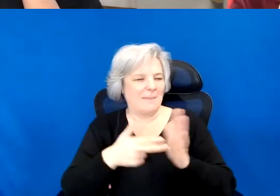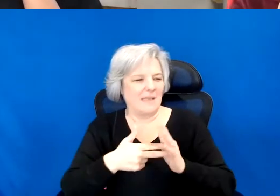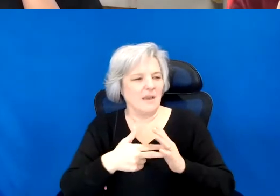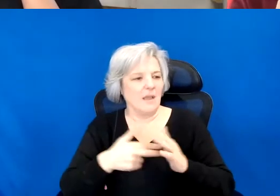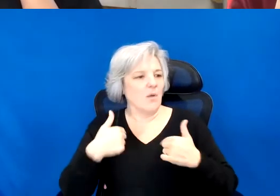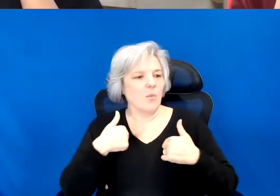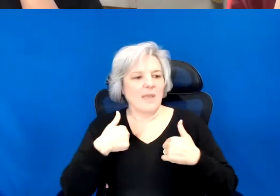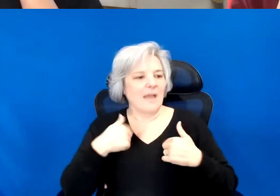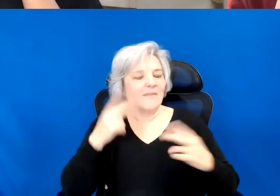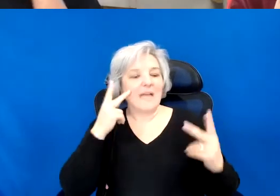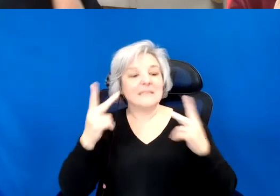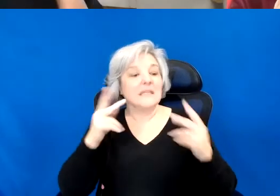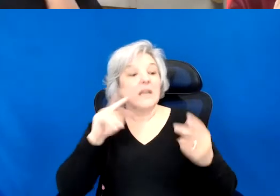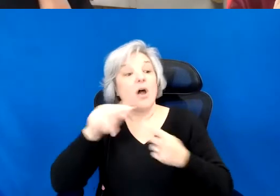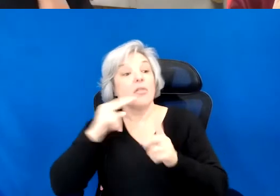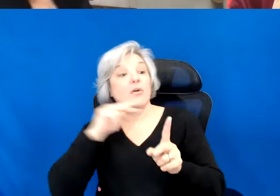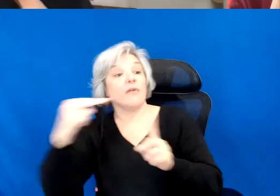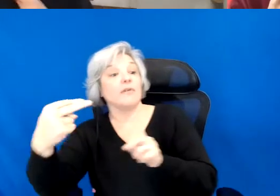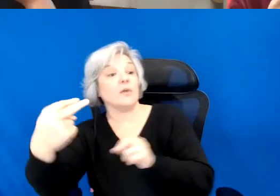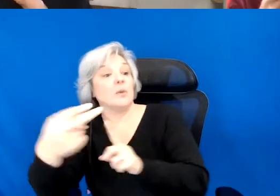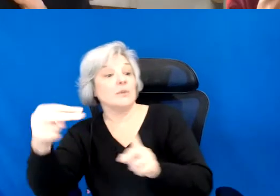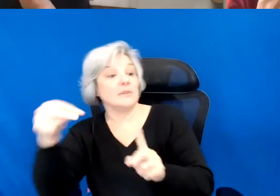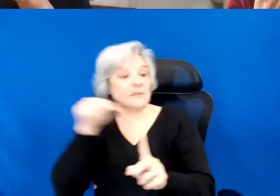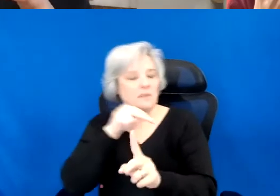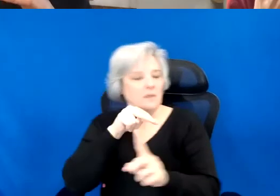views. Or who have been so steeped in or mired in